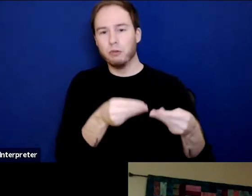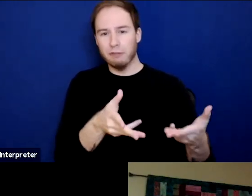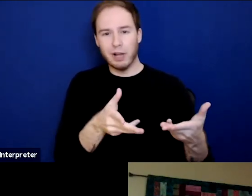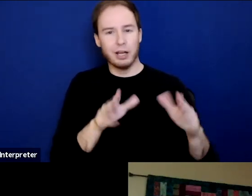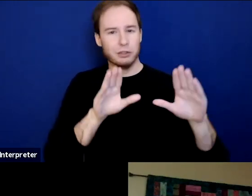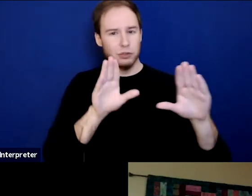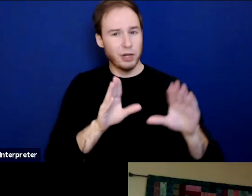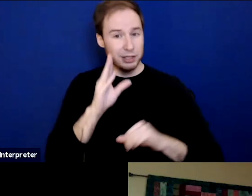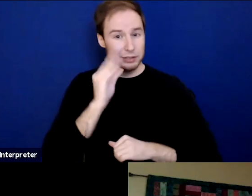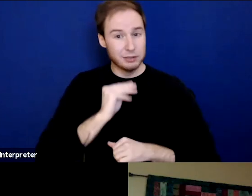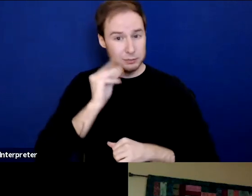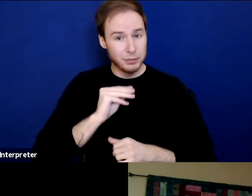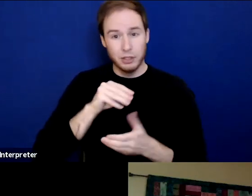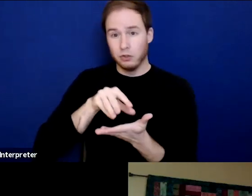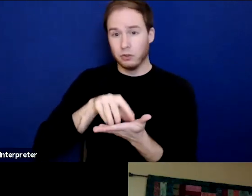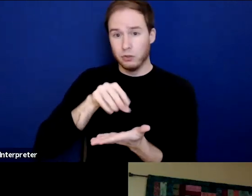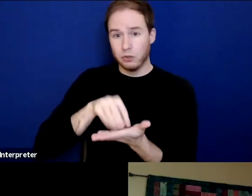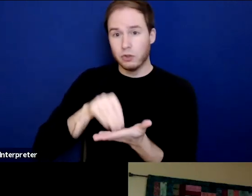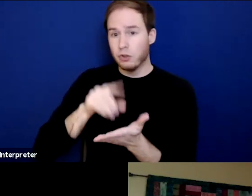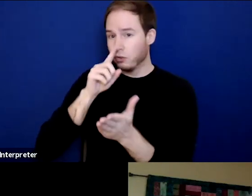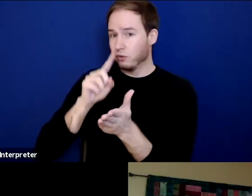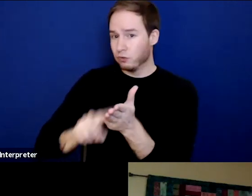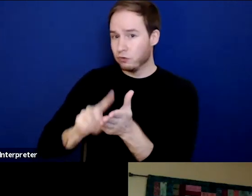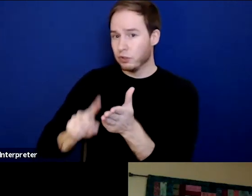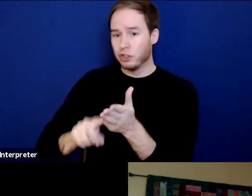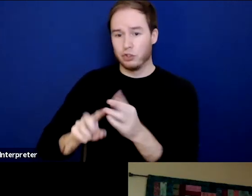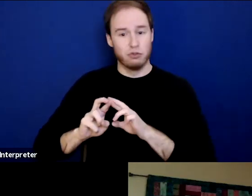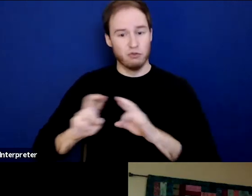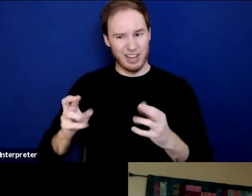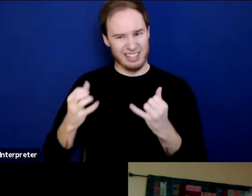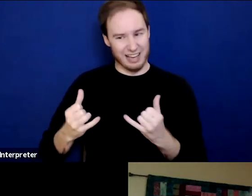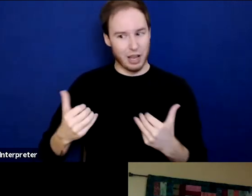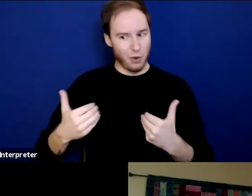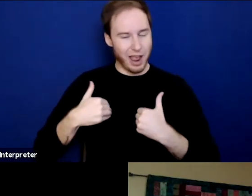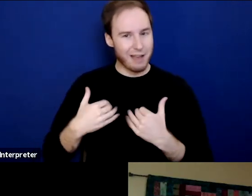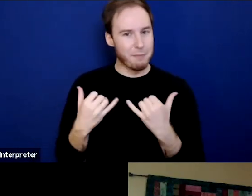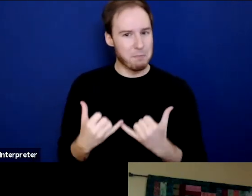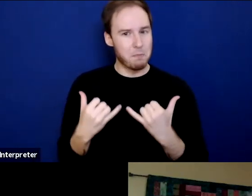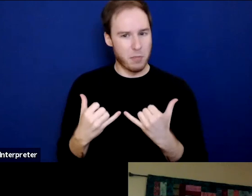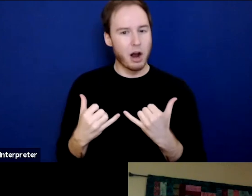and learning and research that we have today in working with people who are marginalized